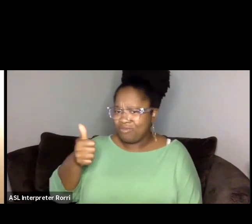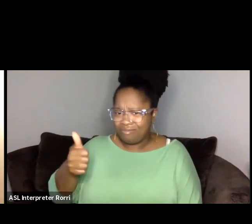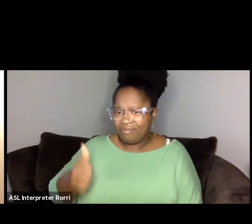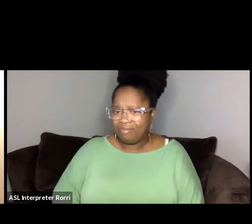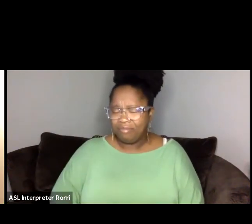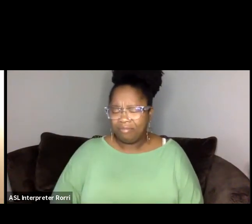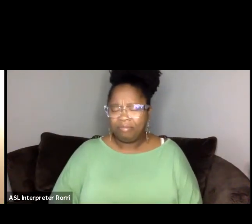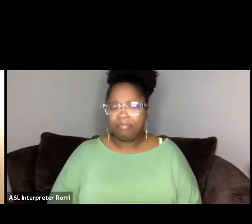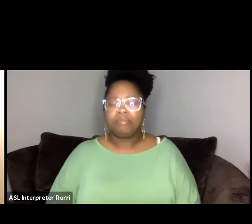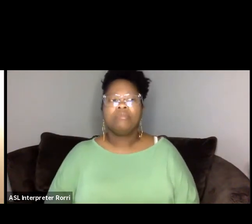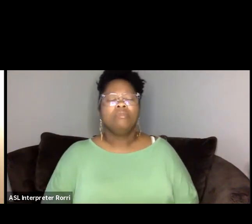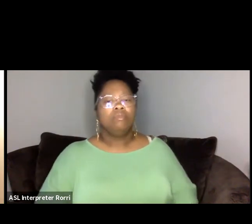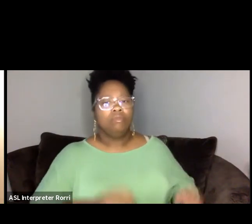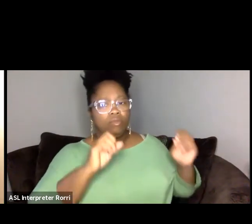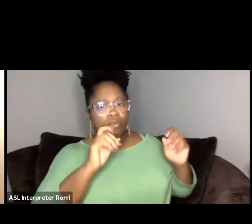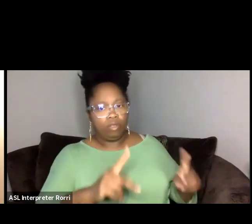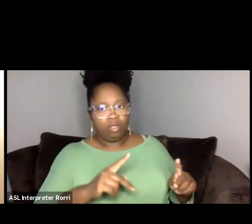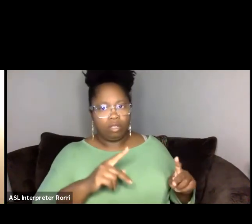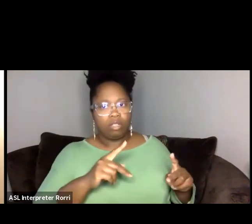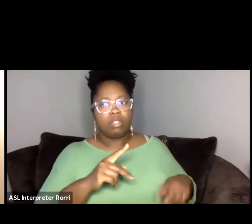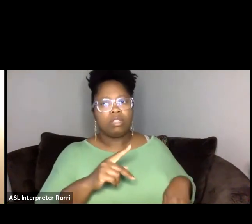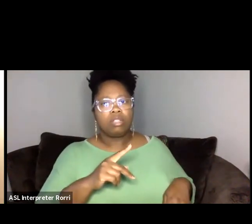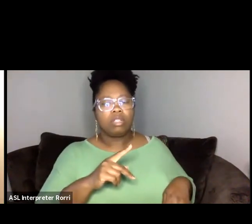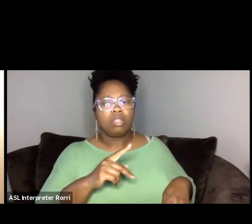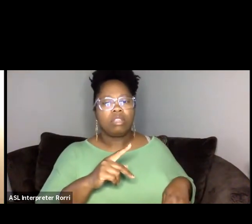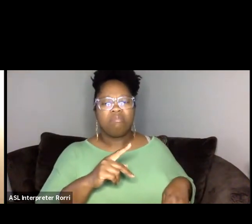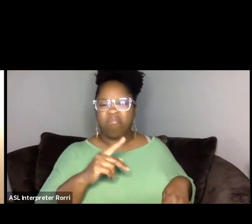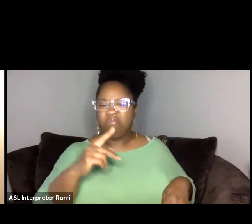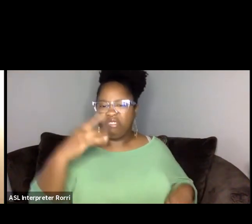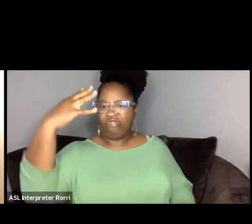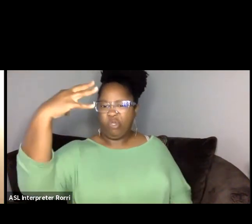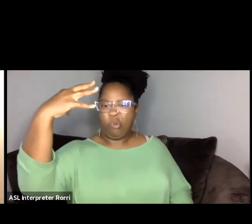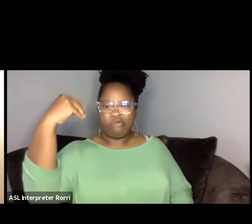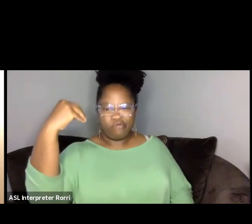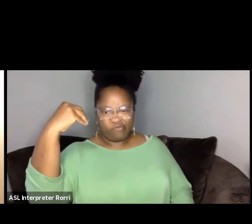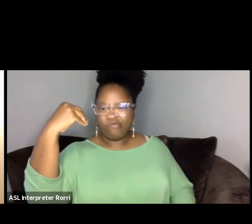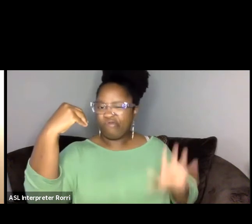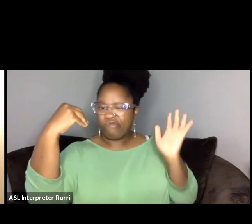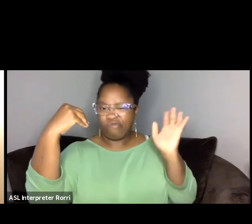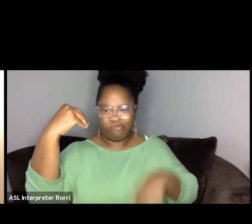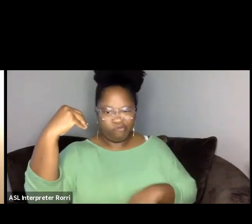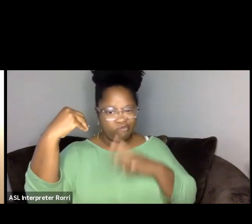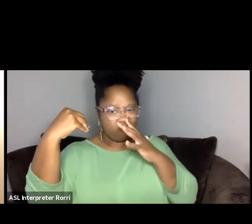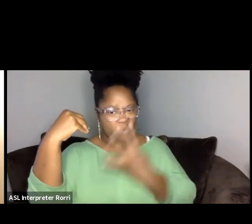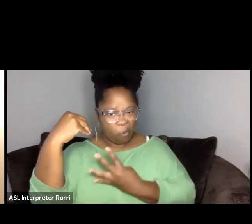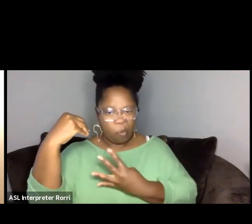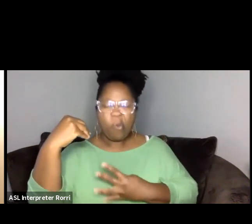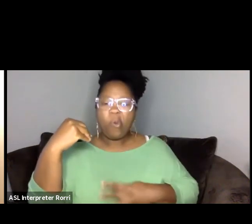Okay, I'm going to, for a while, keep my video off and keep my audio on so we can try and see if I can still ask you the questions.